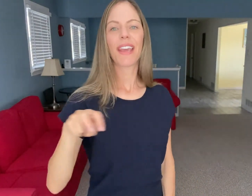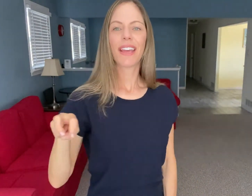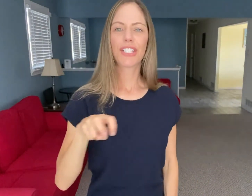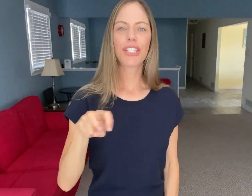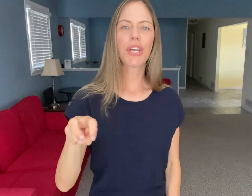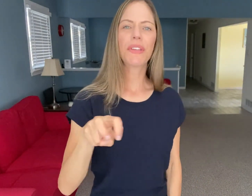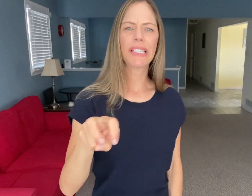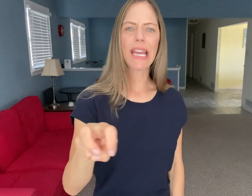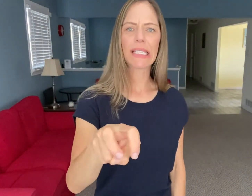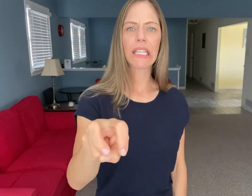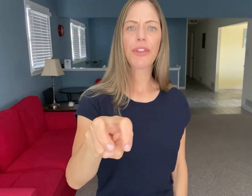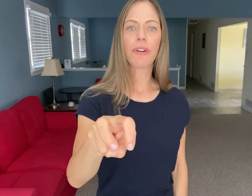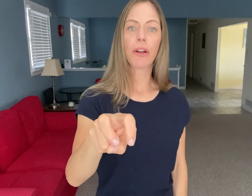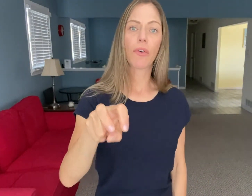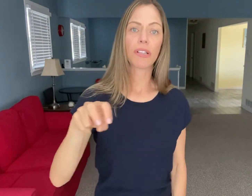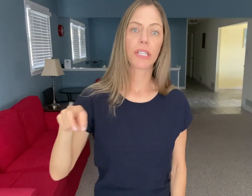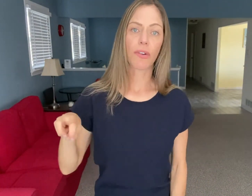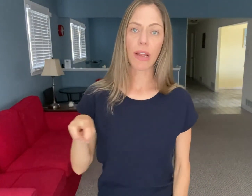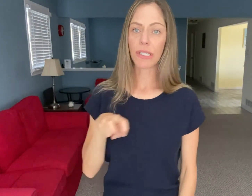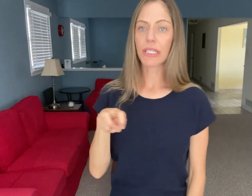and just show the snake slithering across the ground.